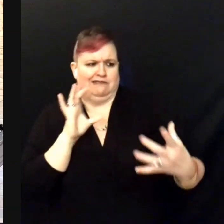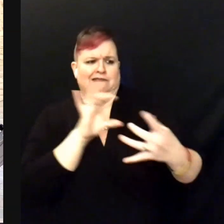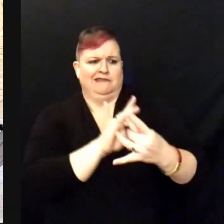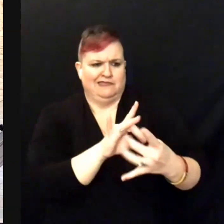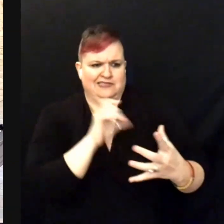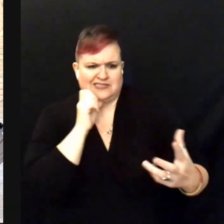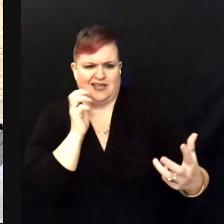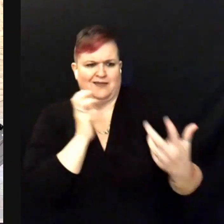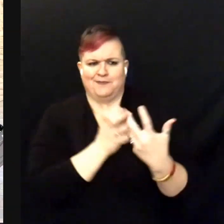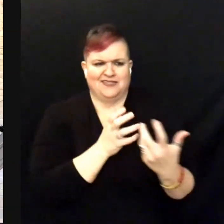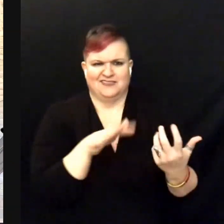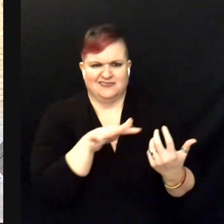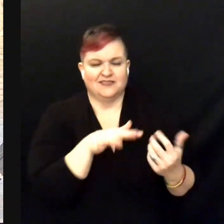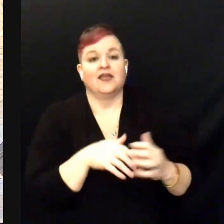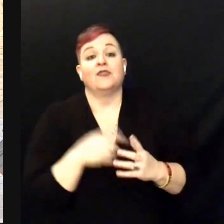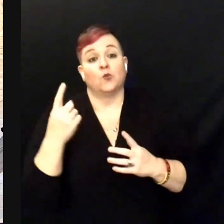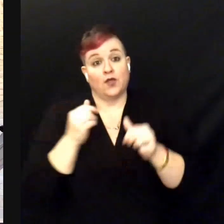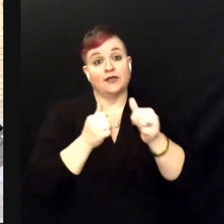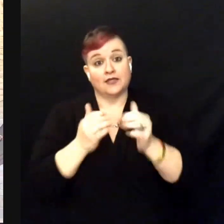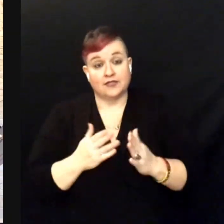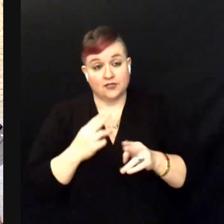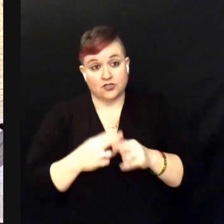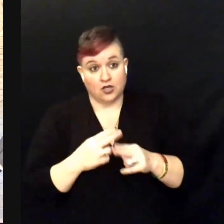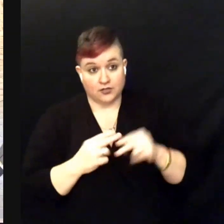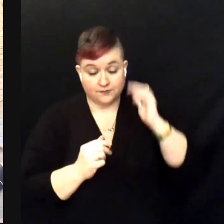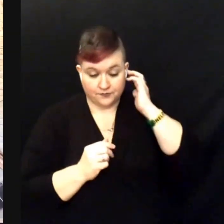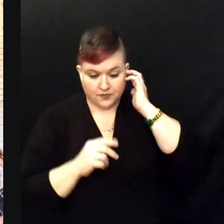there was a contestant on the show called Puddles and